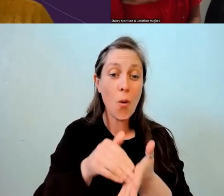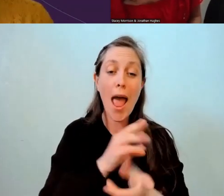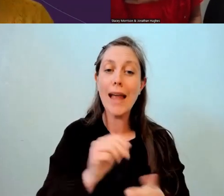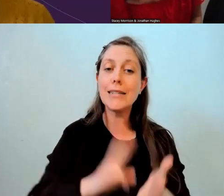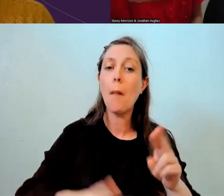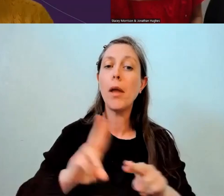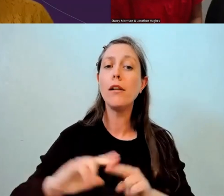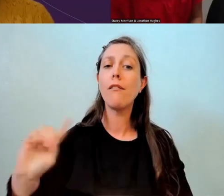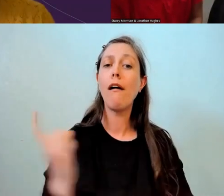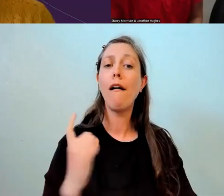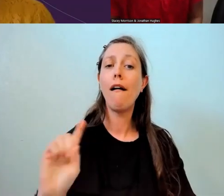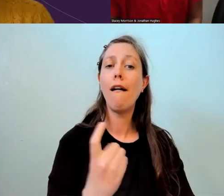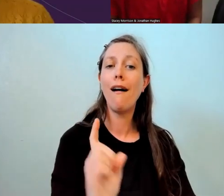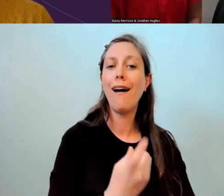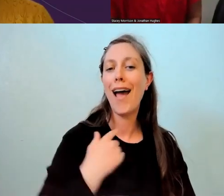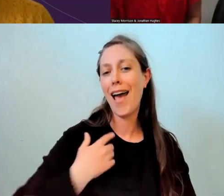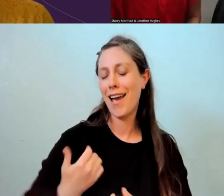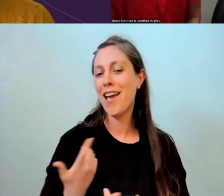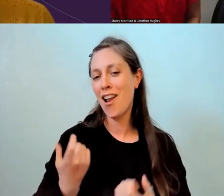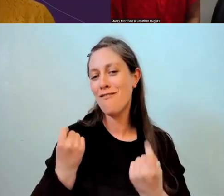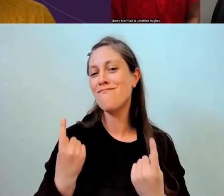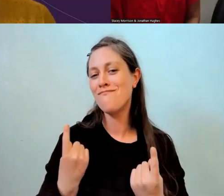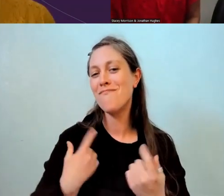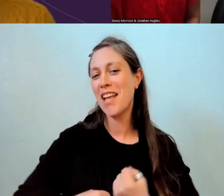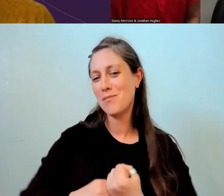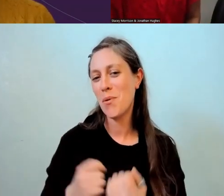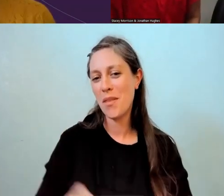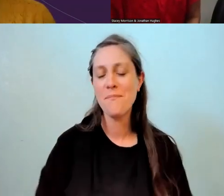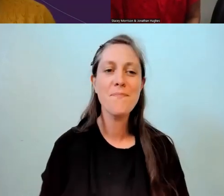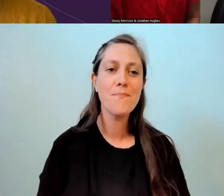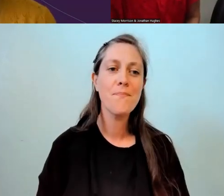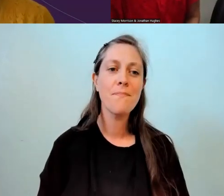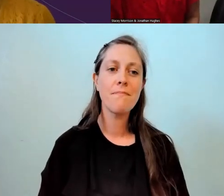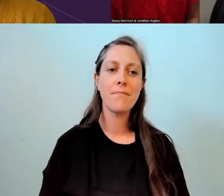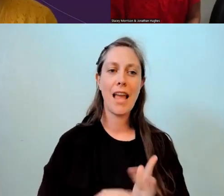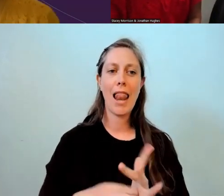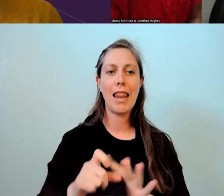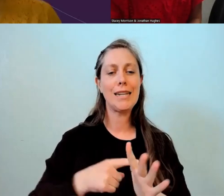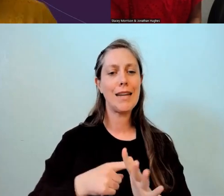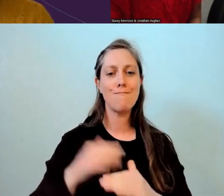which I support as well. - Yeah. Excellent. I'm going to have to stop there, I'm afraid.